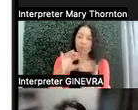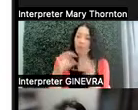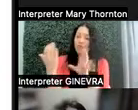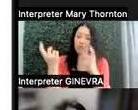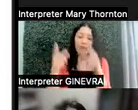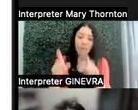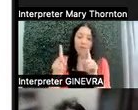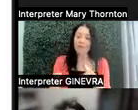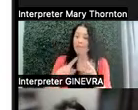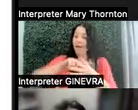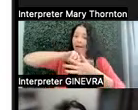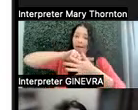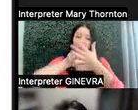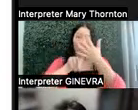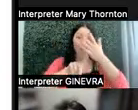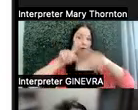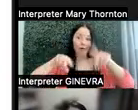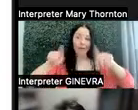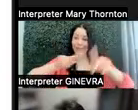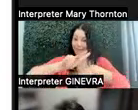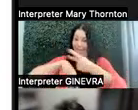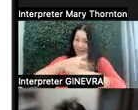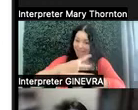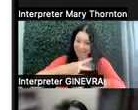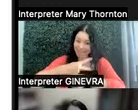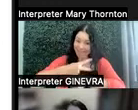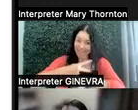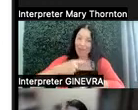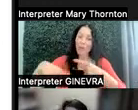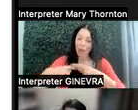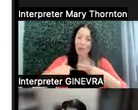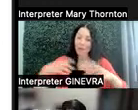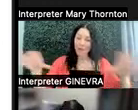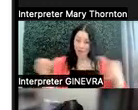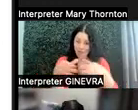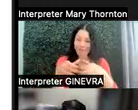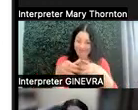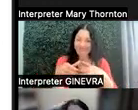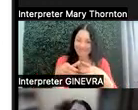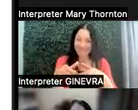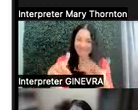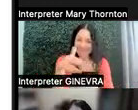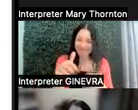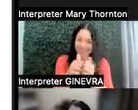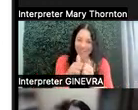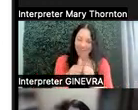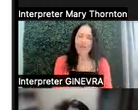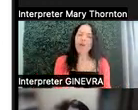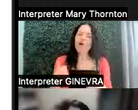shapes, and forms in a group setting of any kind. We are going to talk about some whole-group strategies and then